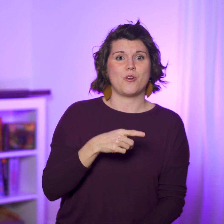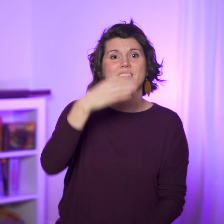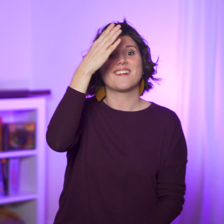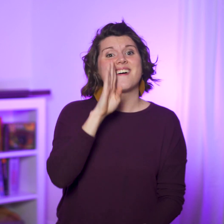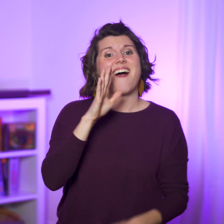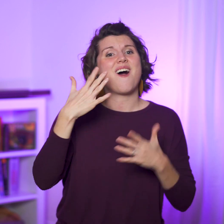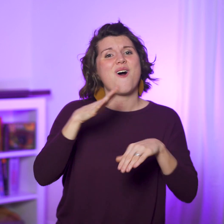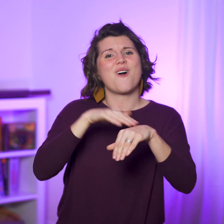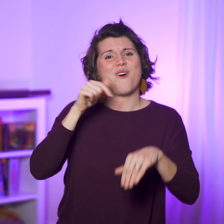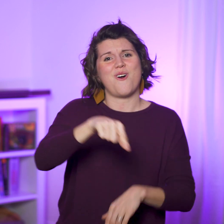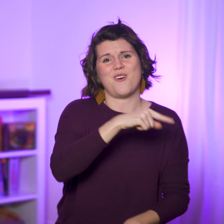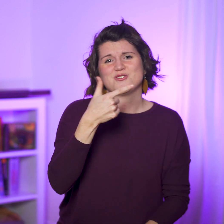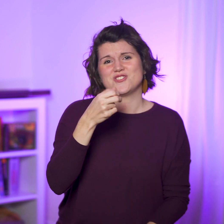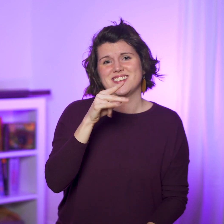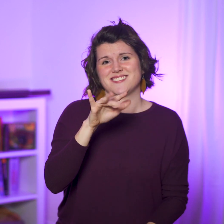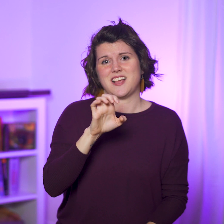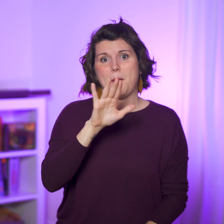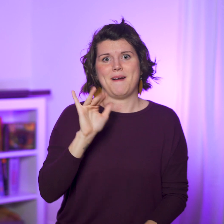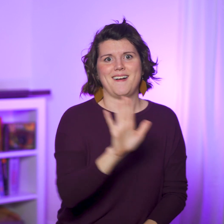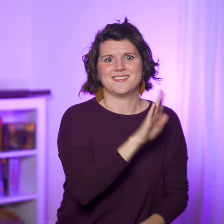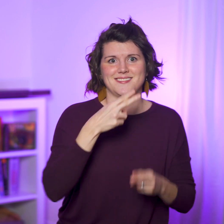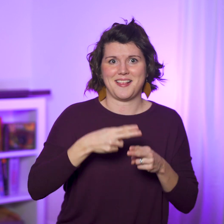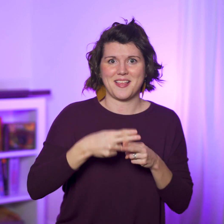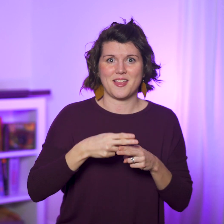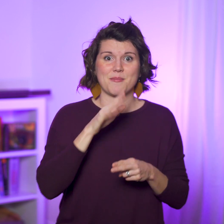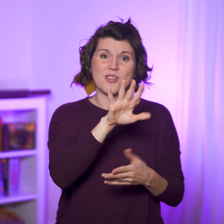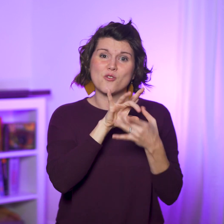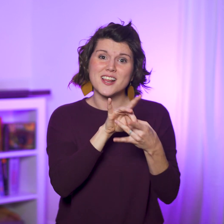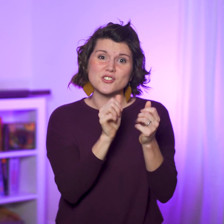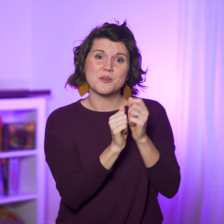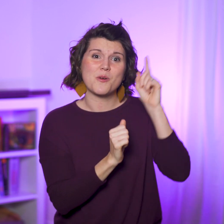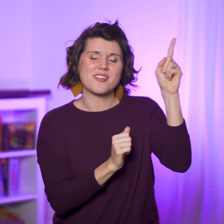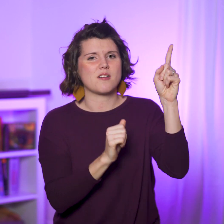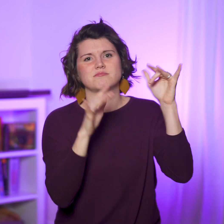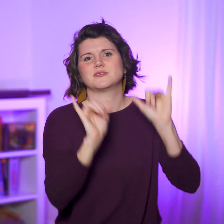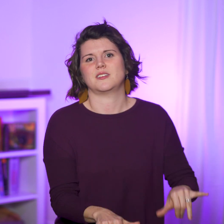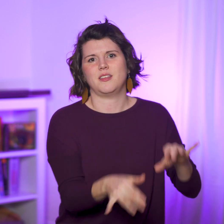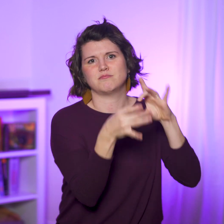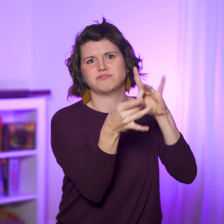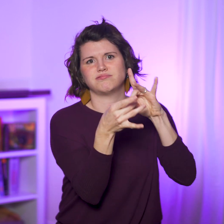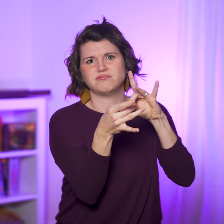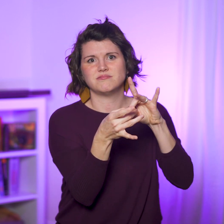God calls these Gentiles by His name. Their relationship with Him is intact.